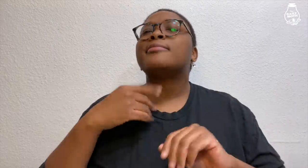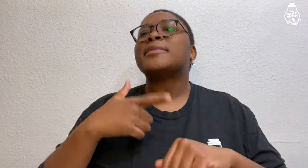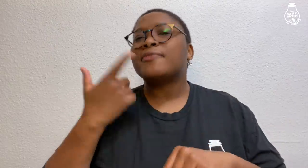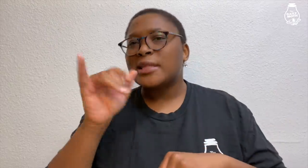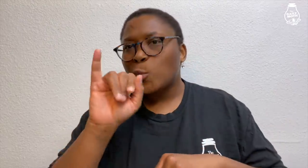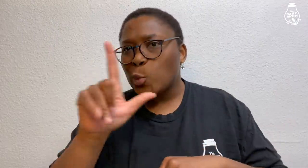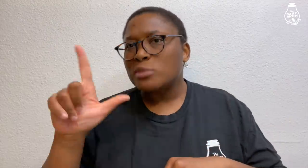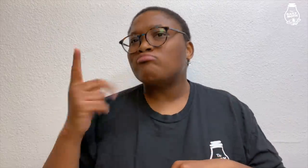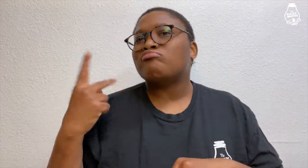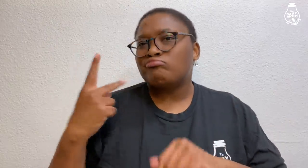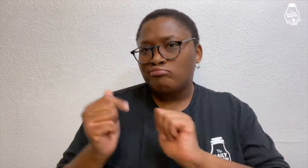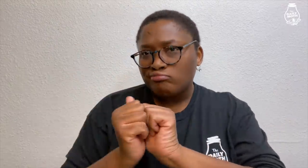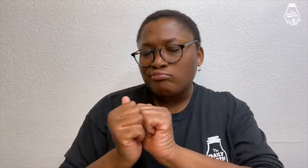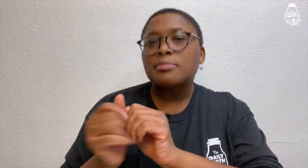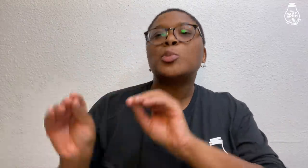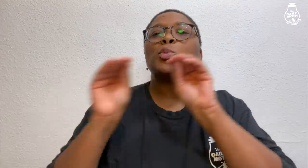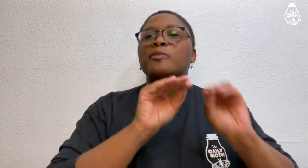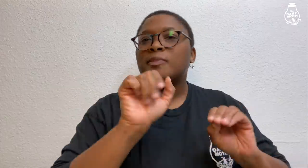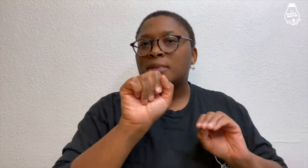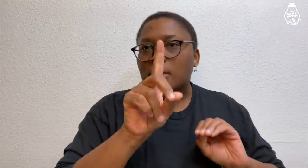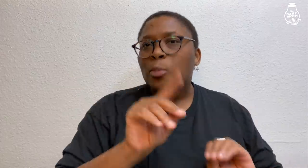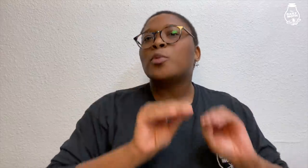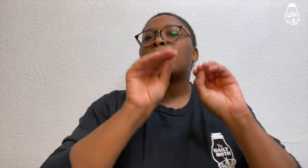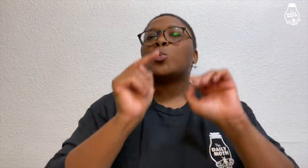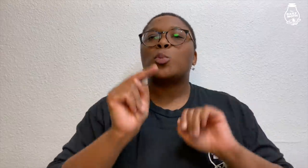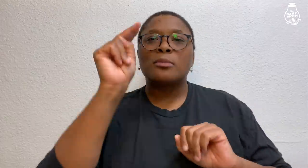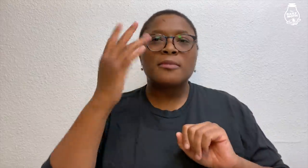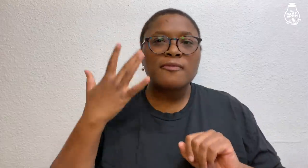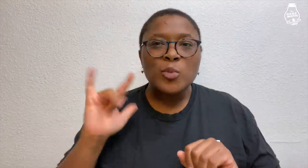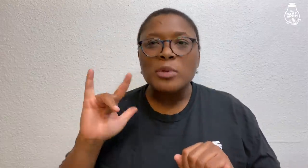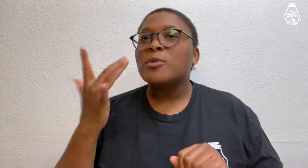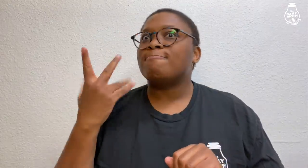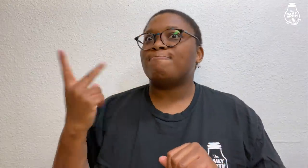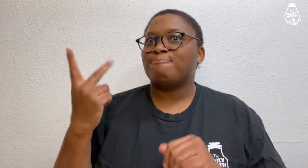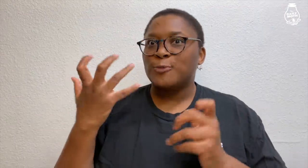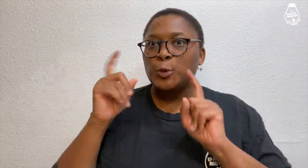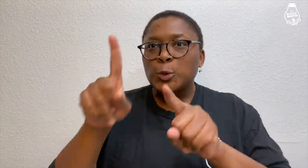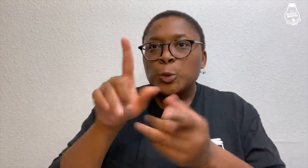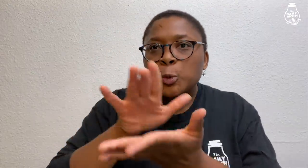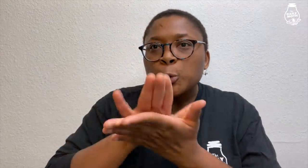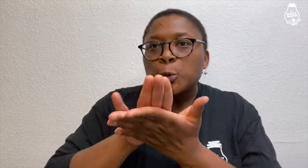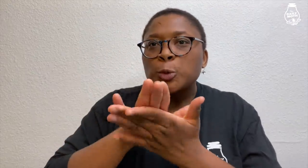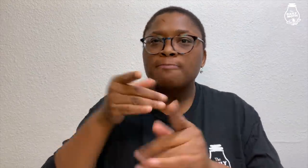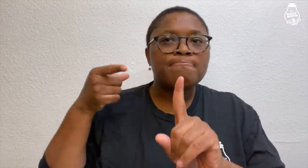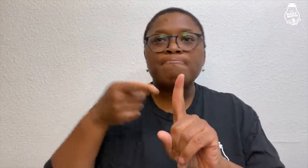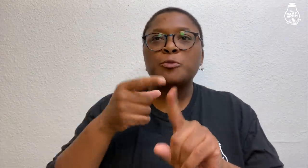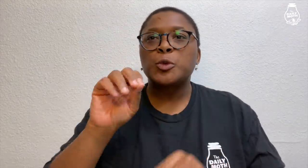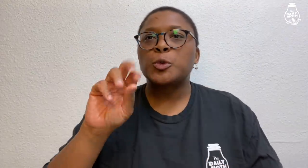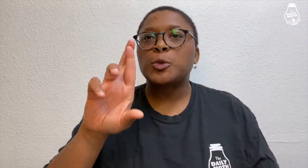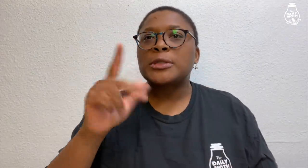together, and she explained that she lived in Illinois, and San Diego, and then they moved to North California because they wanted to go to school specializing